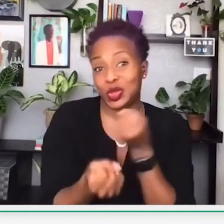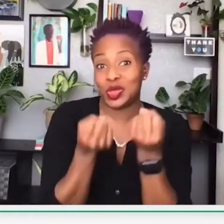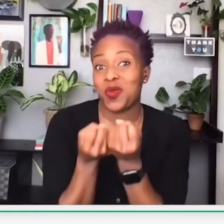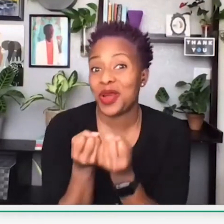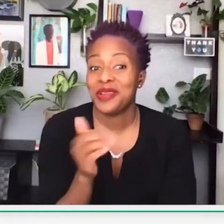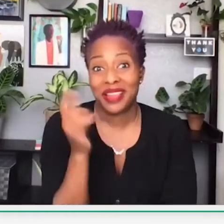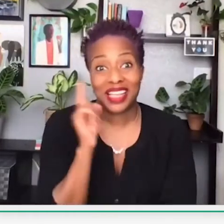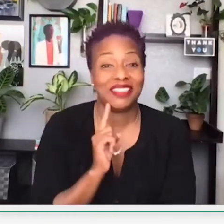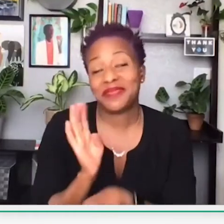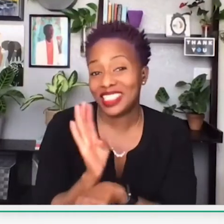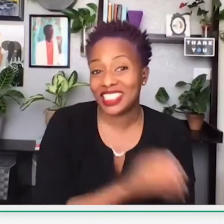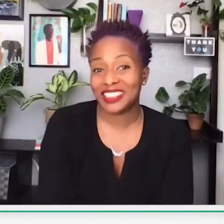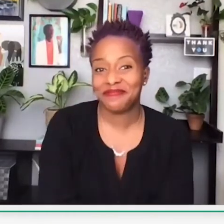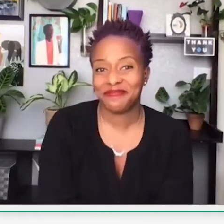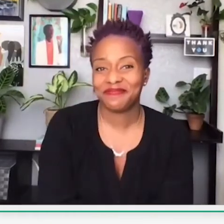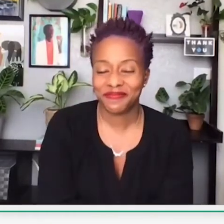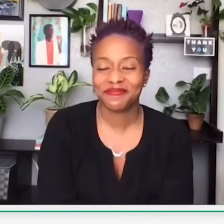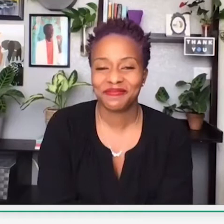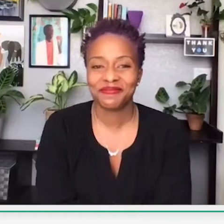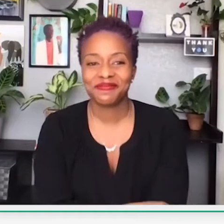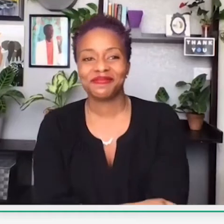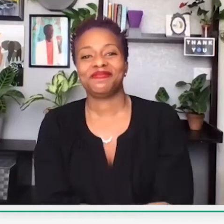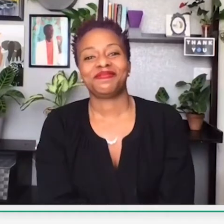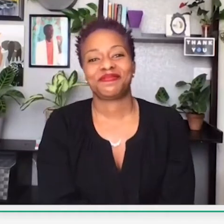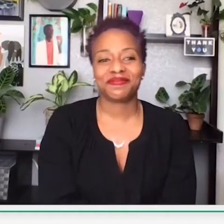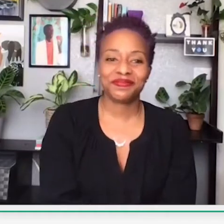and continue on with our businesses after the pandemic.